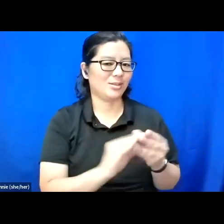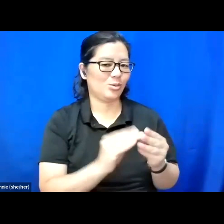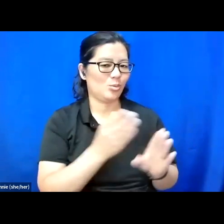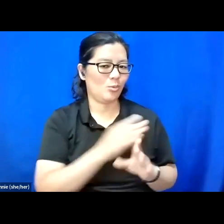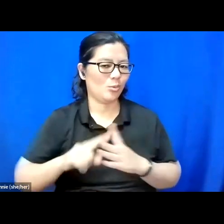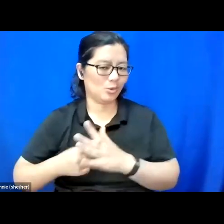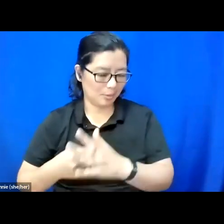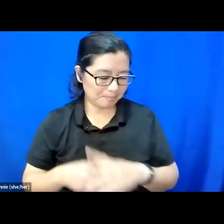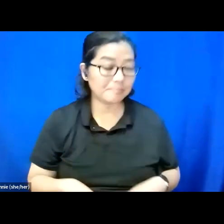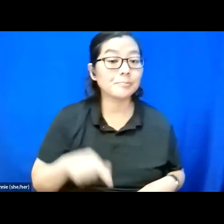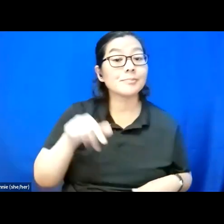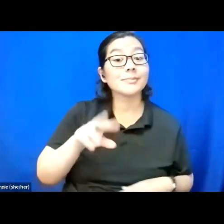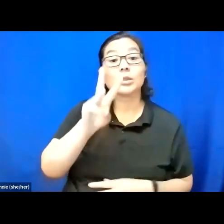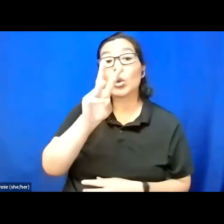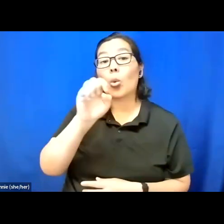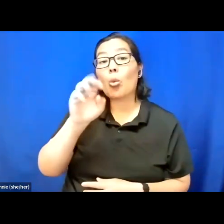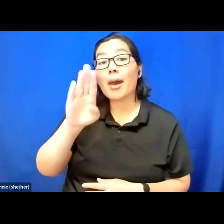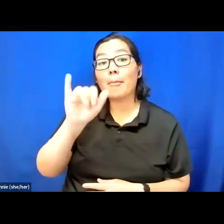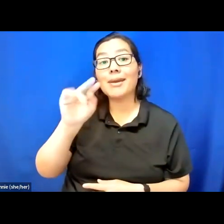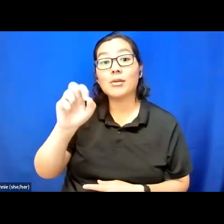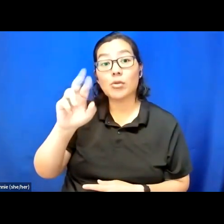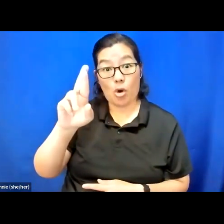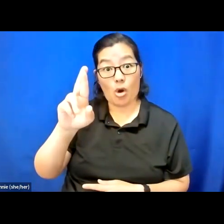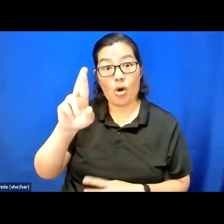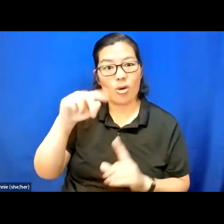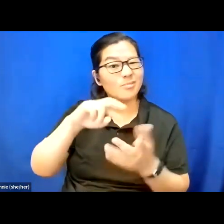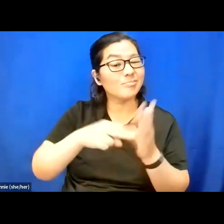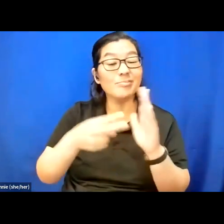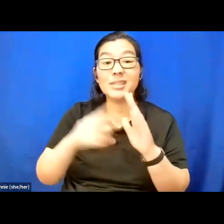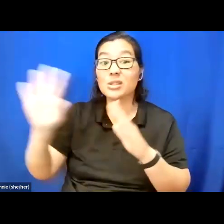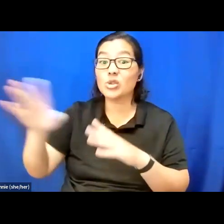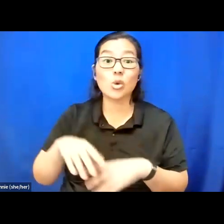This is a webinar, so your attendee videos and audio aren't on.